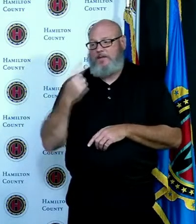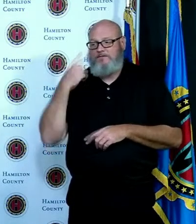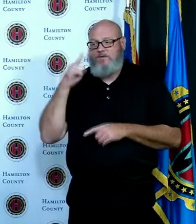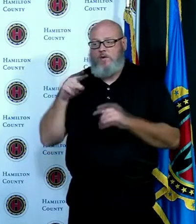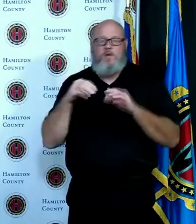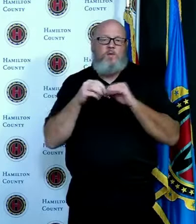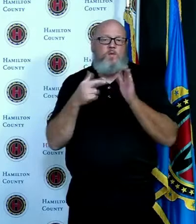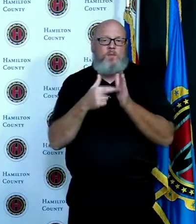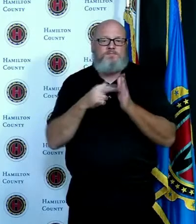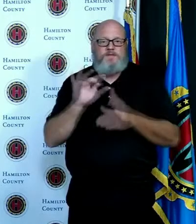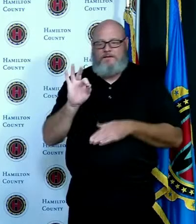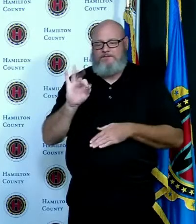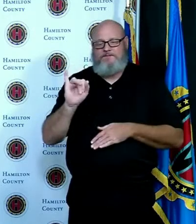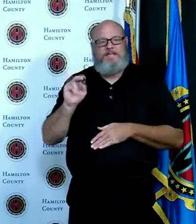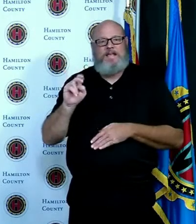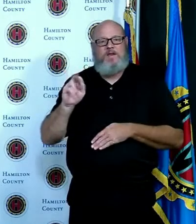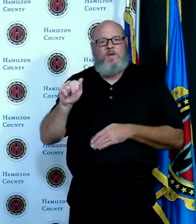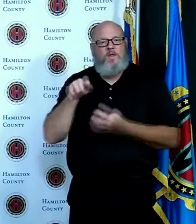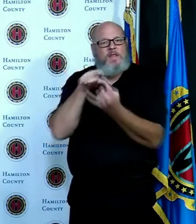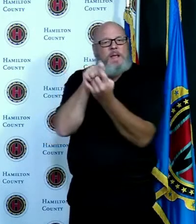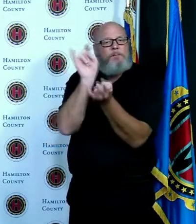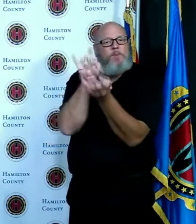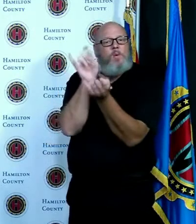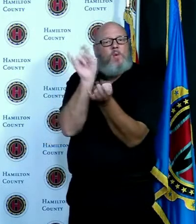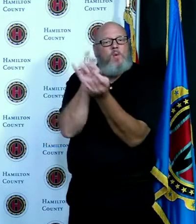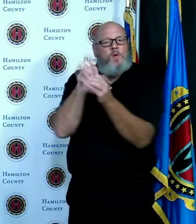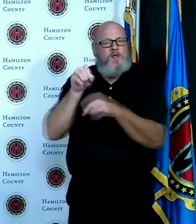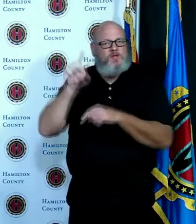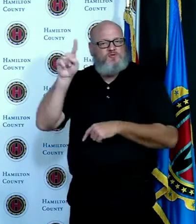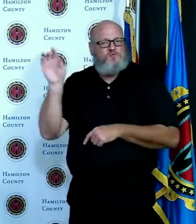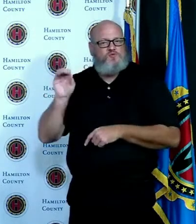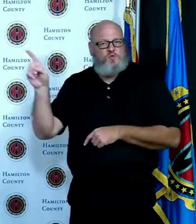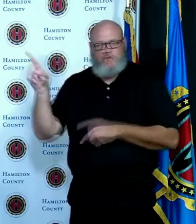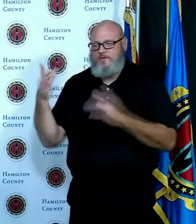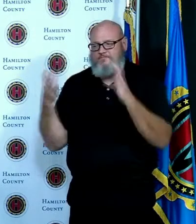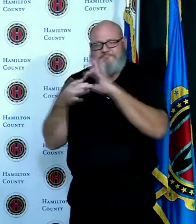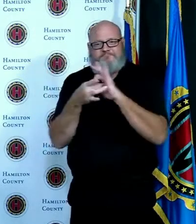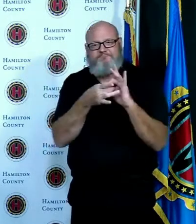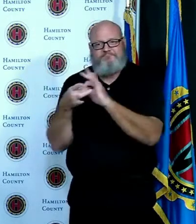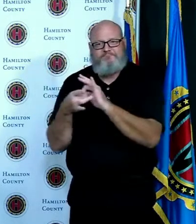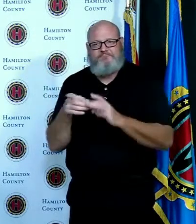it's just a reminder that while we are in the middle of a pandemic we also have a very